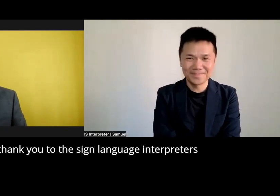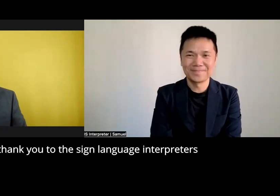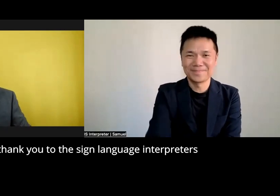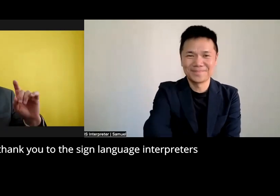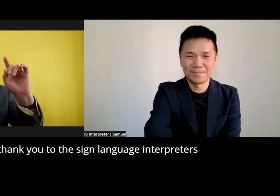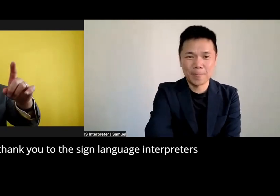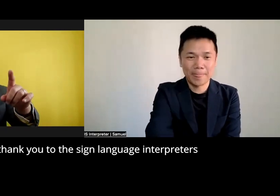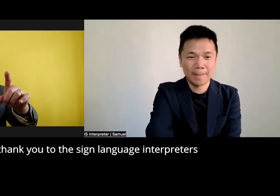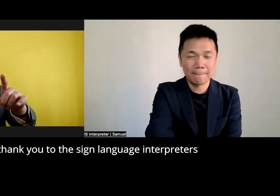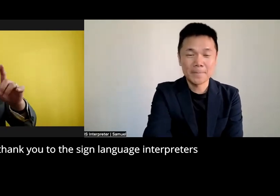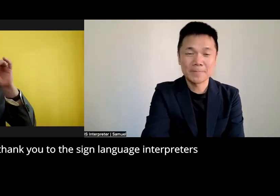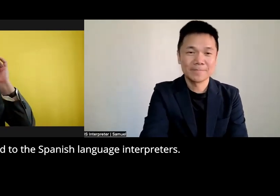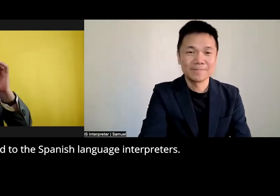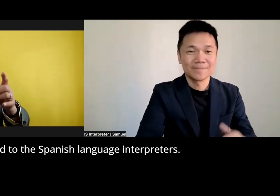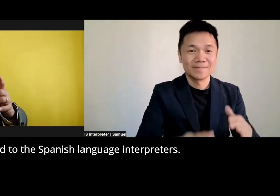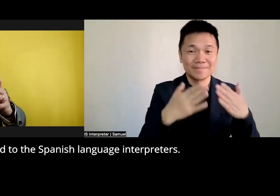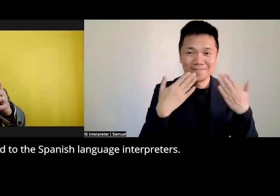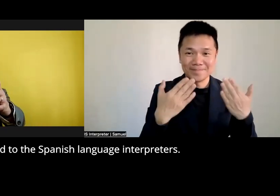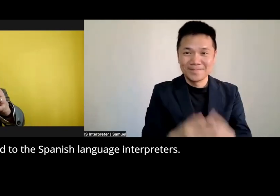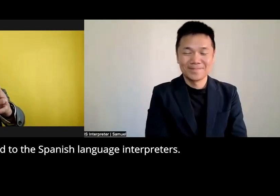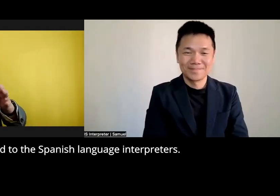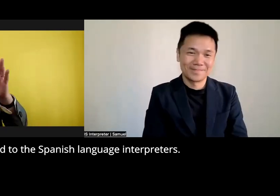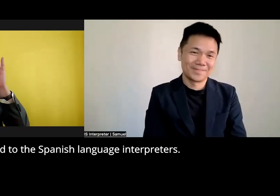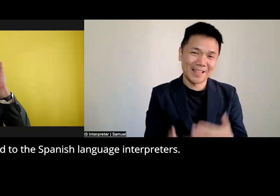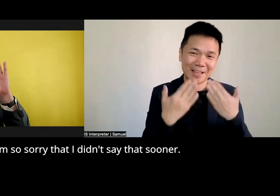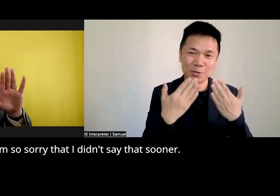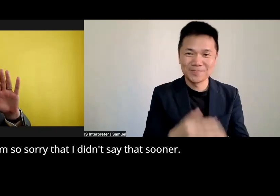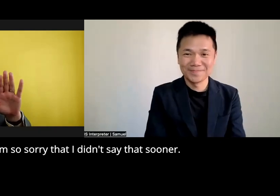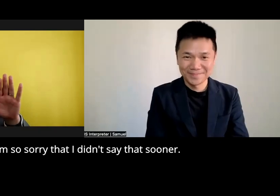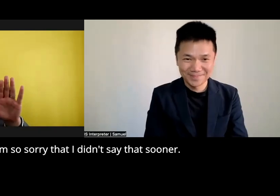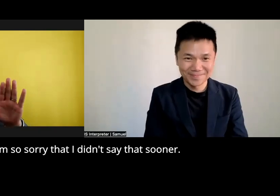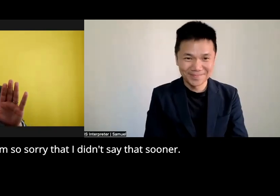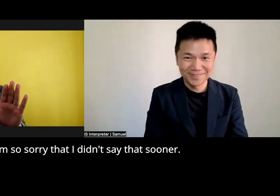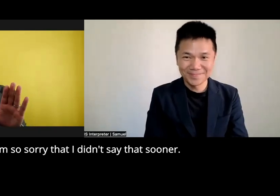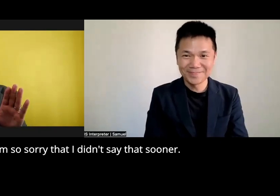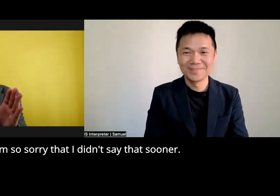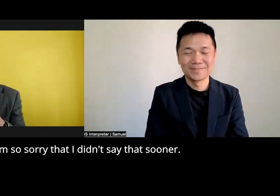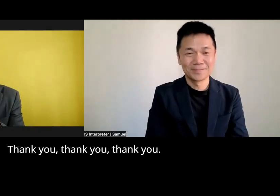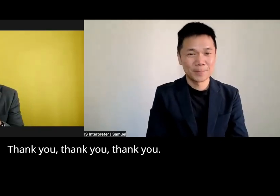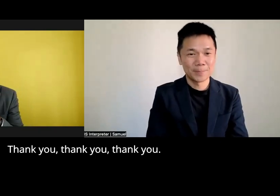and thank you to the sign language interpreters and to the Spanish language interpreters I'm so sorry that I didn't say that sooner thank you